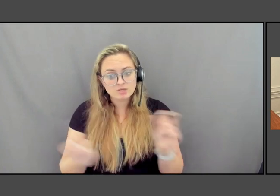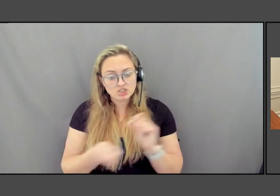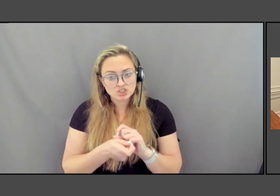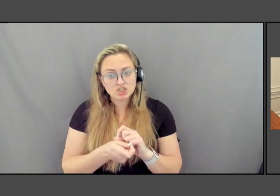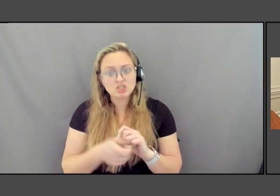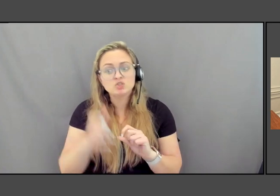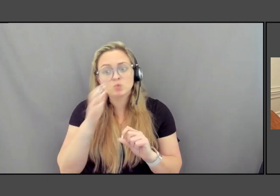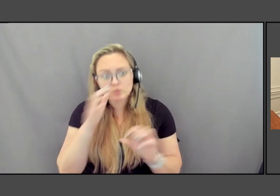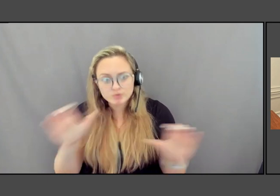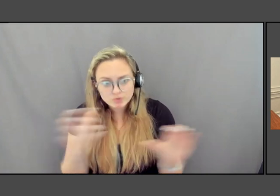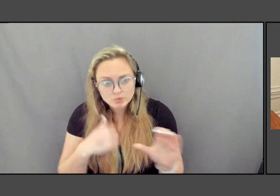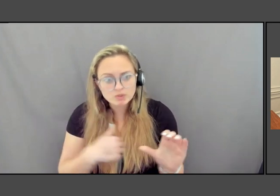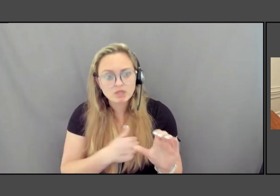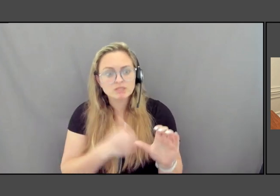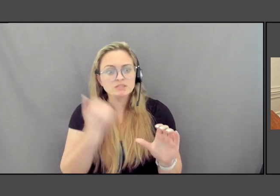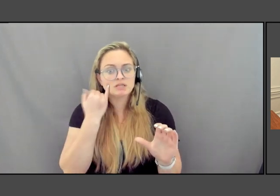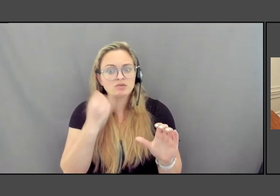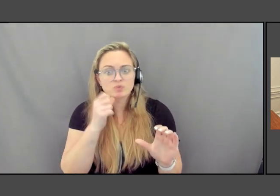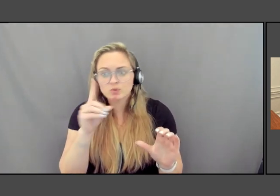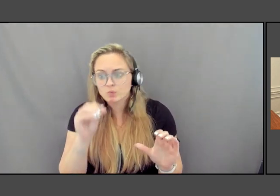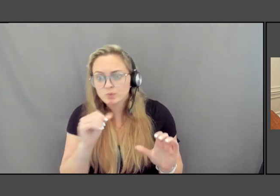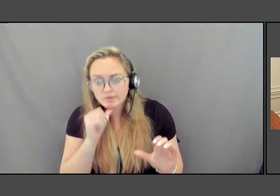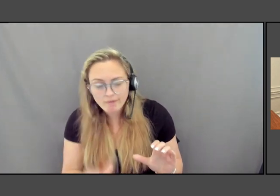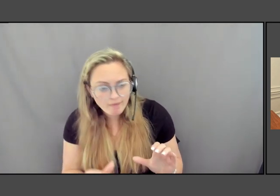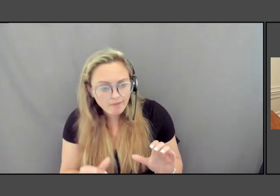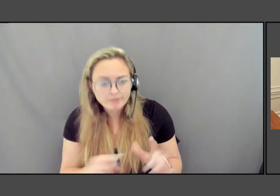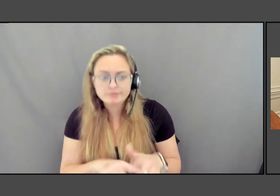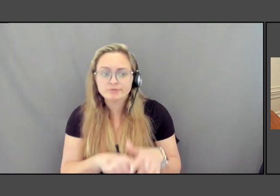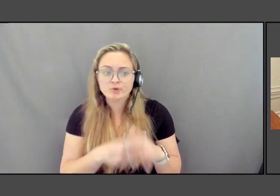if we do not start changing our path.